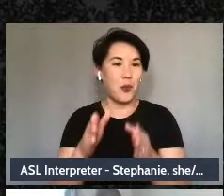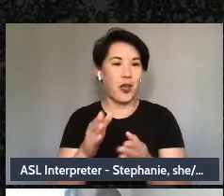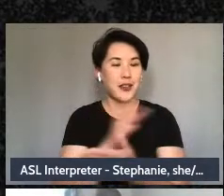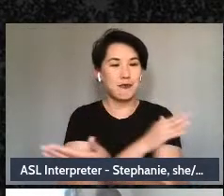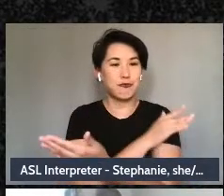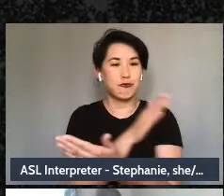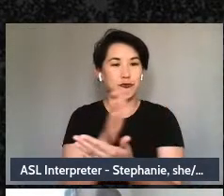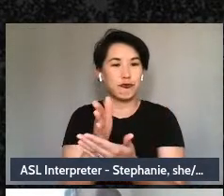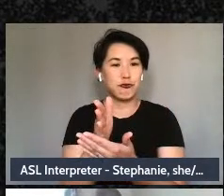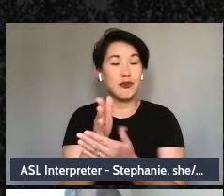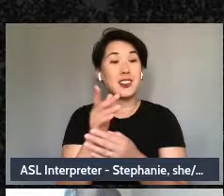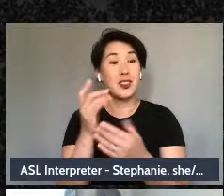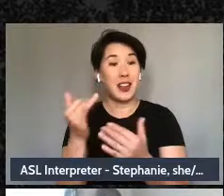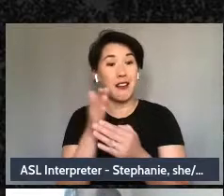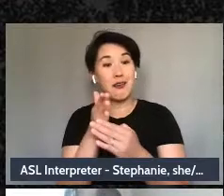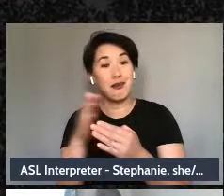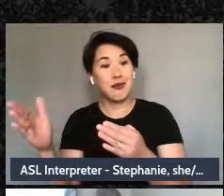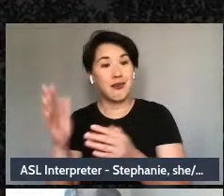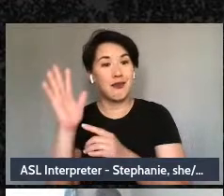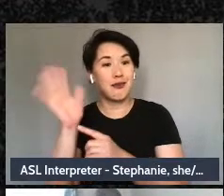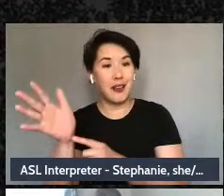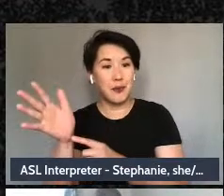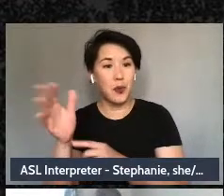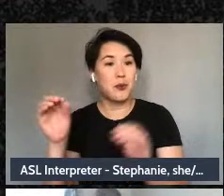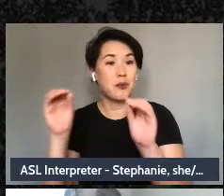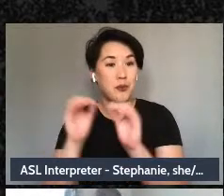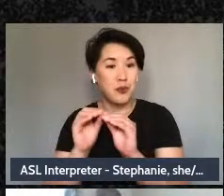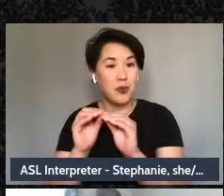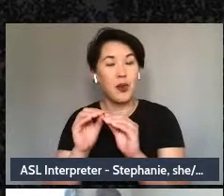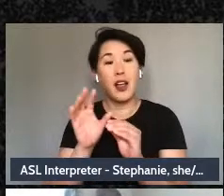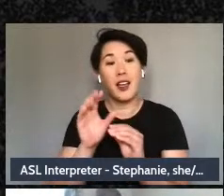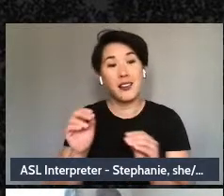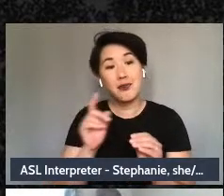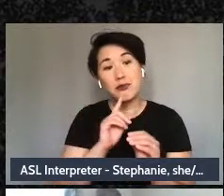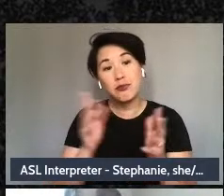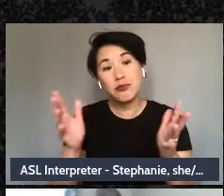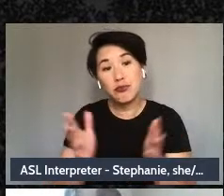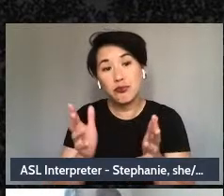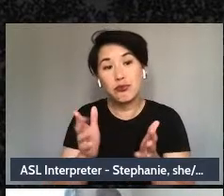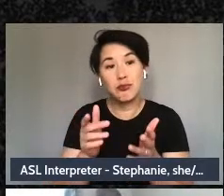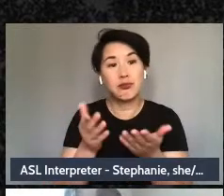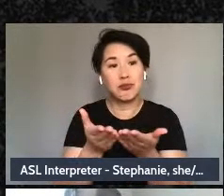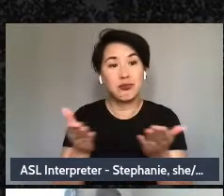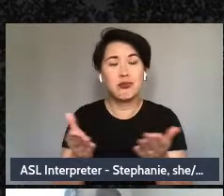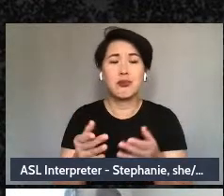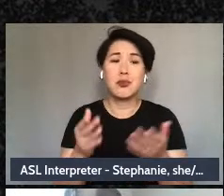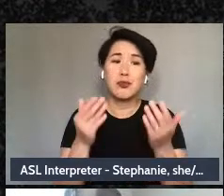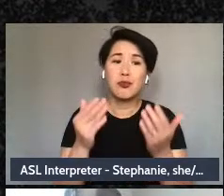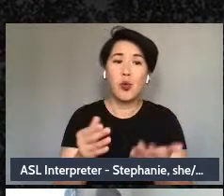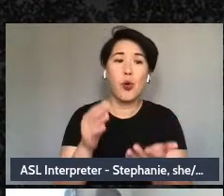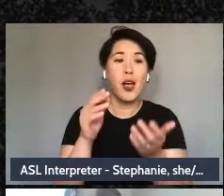five more minutes, and also want to encourage folks to write and share from our comfort zones